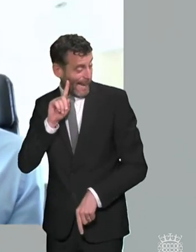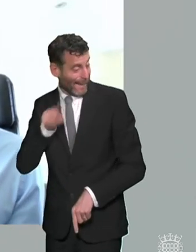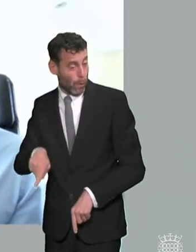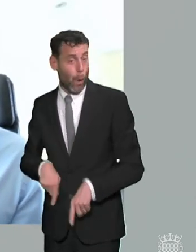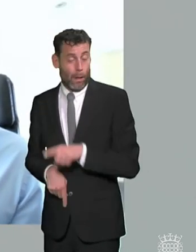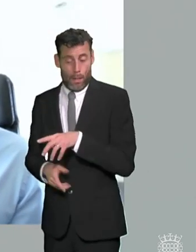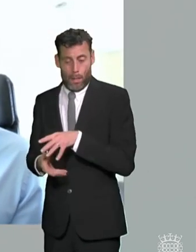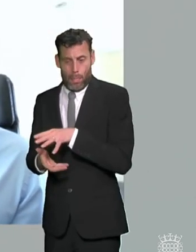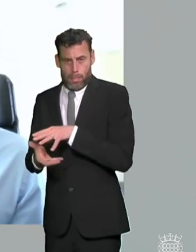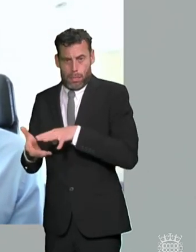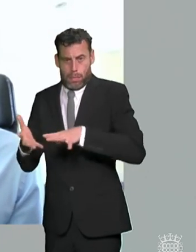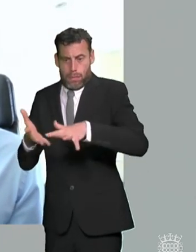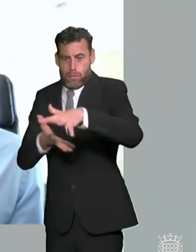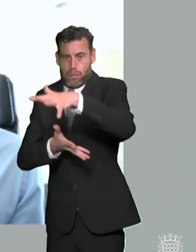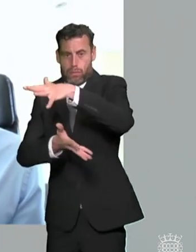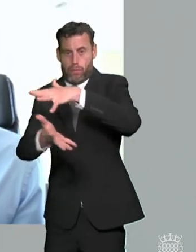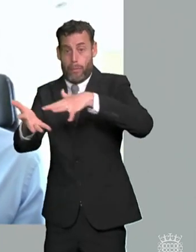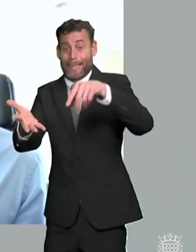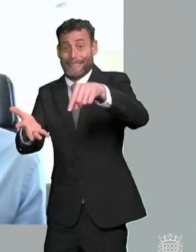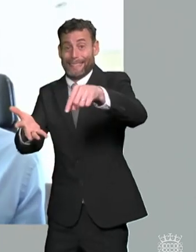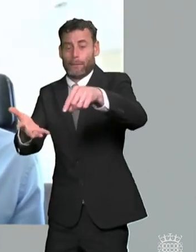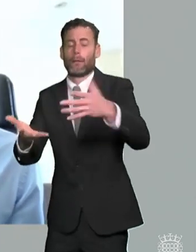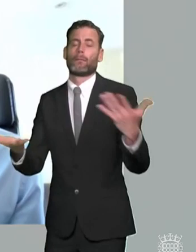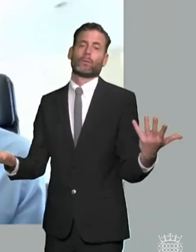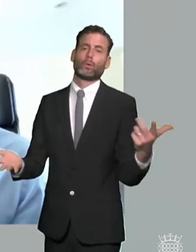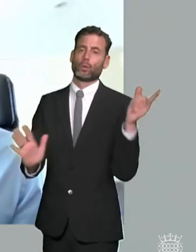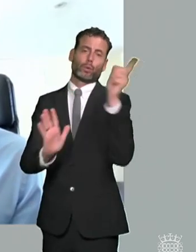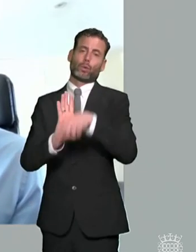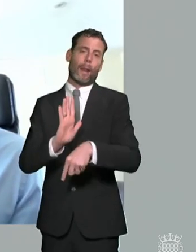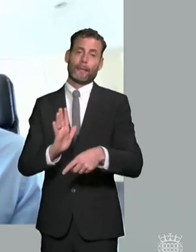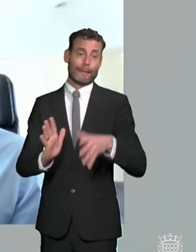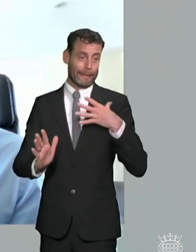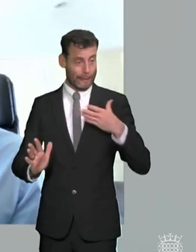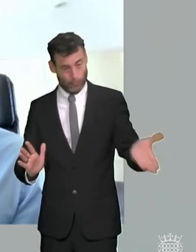and that's where families end up needing feeling they need ehcps they